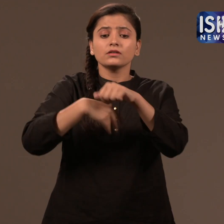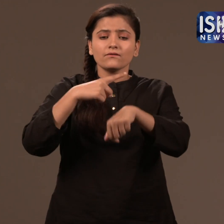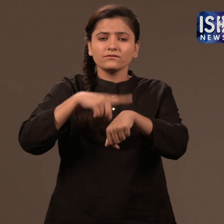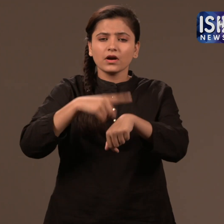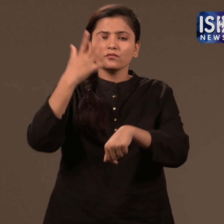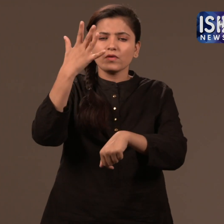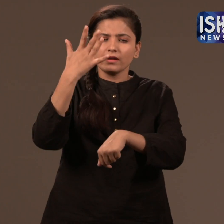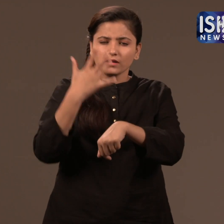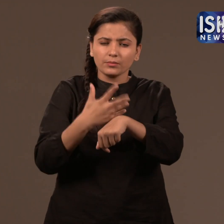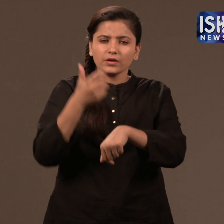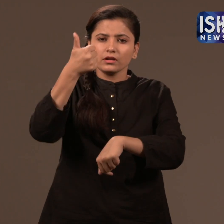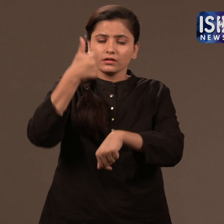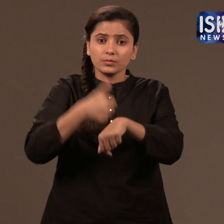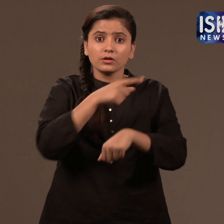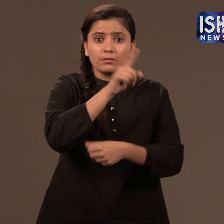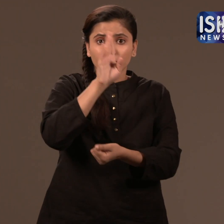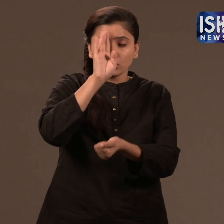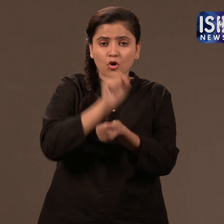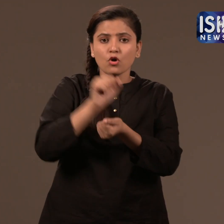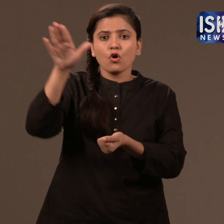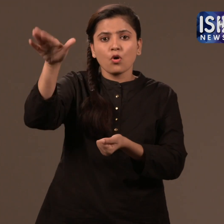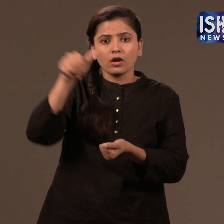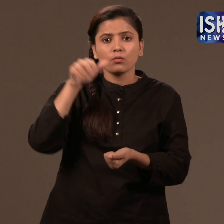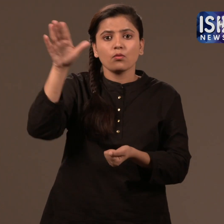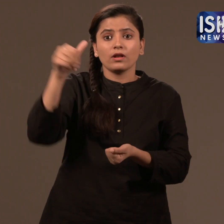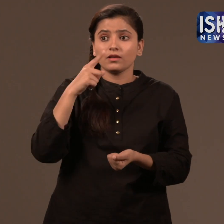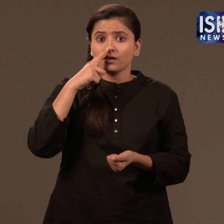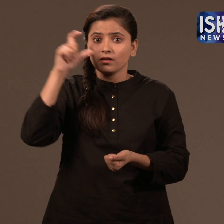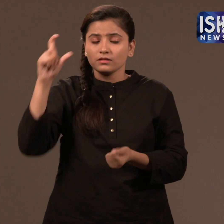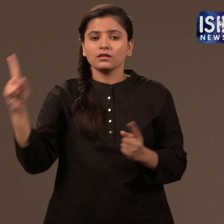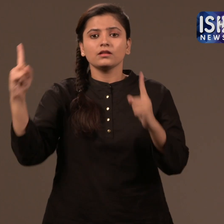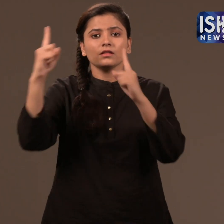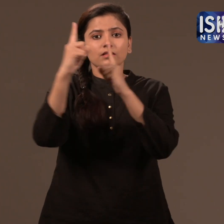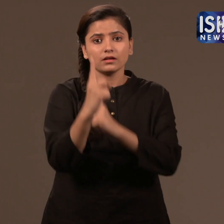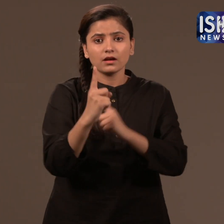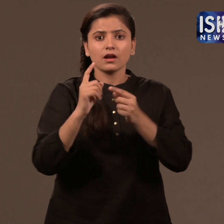She has been called to the police station five or six times since then